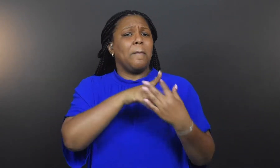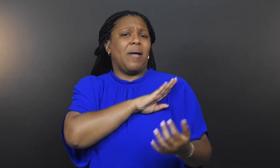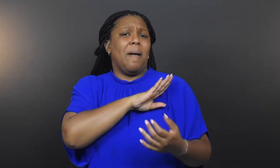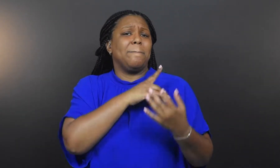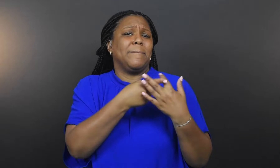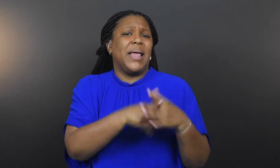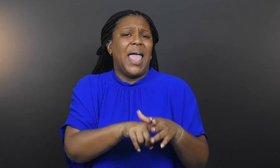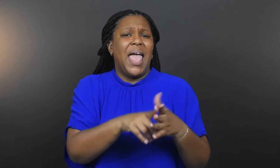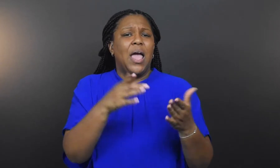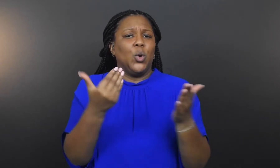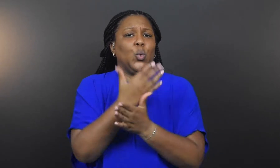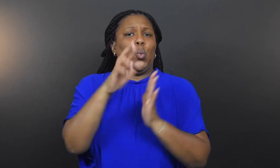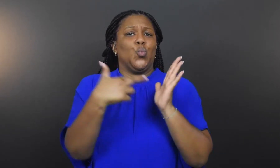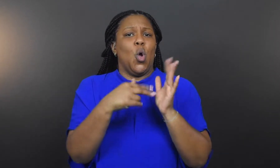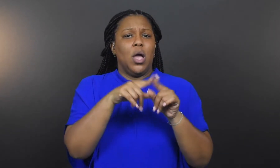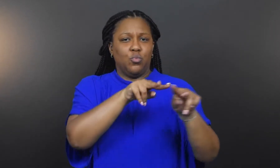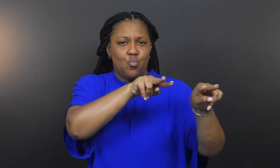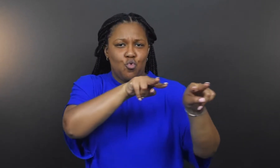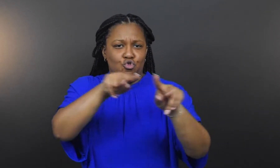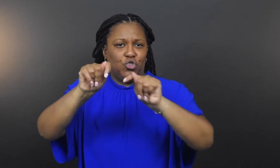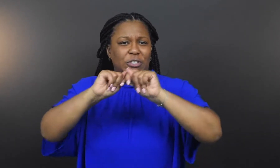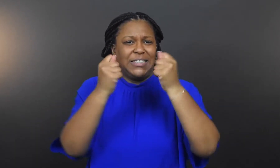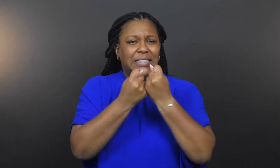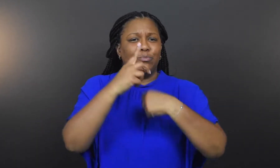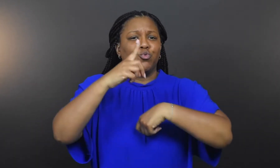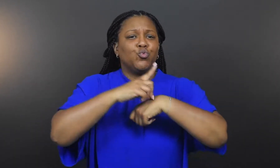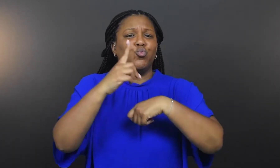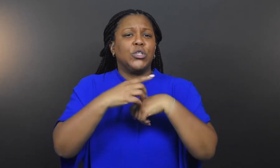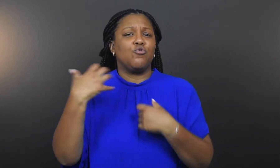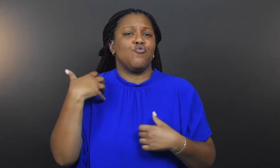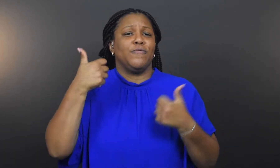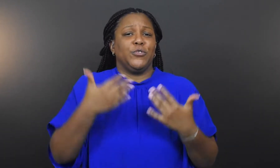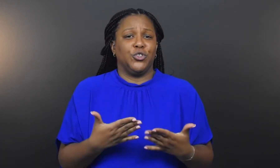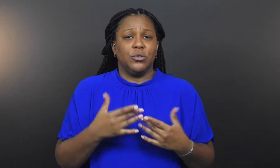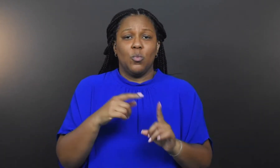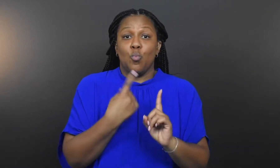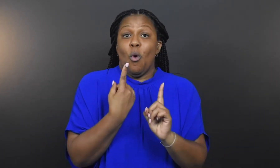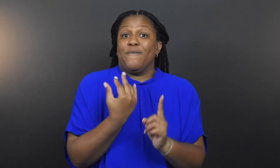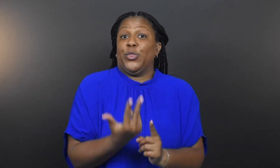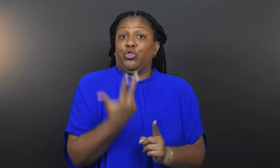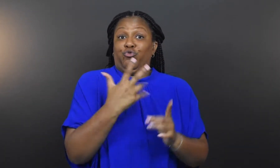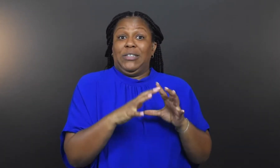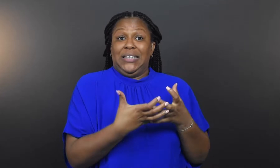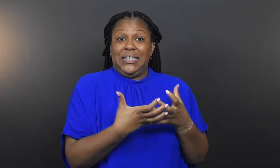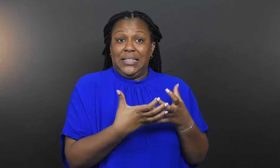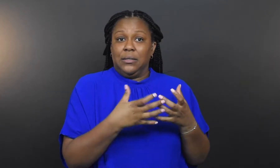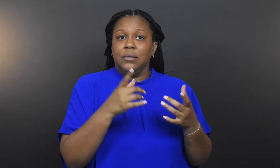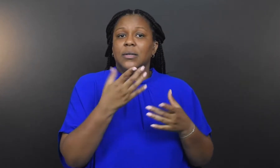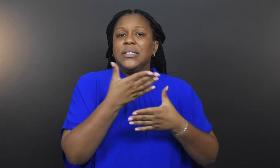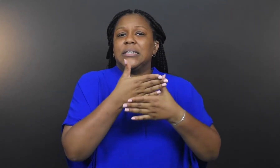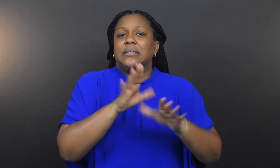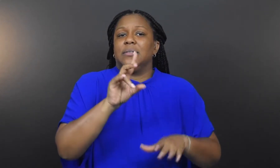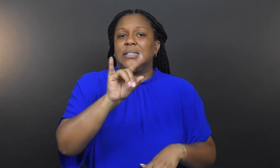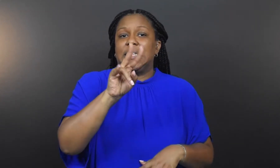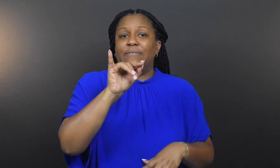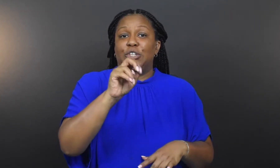new role as a Watch Team Duty Officer, one of three teams in the Division of Emergency